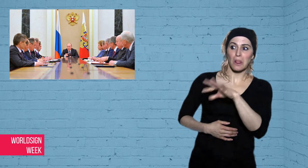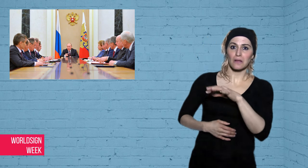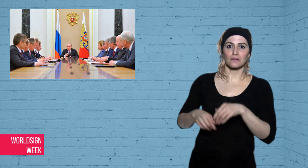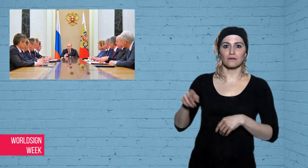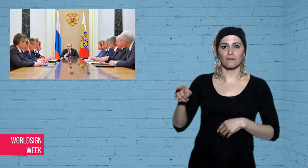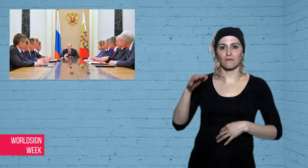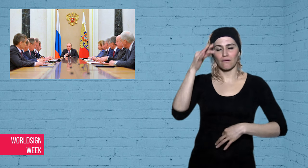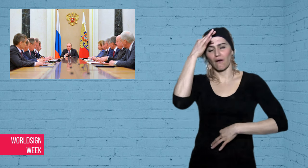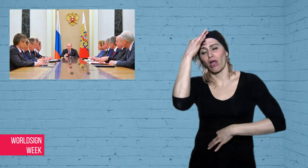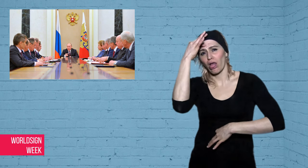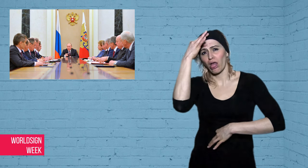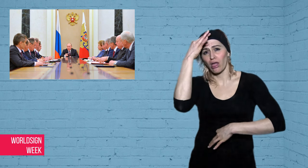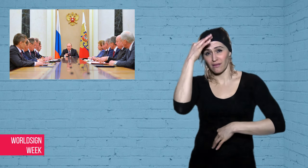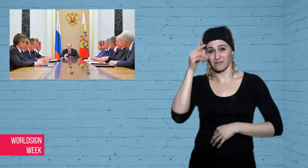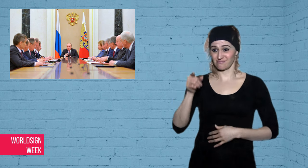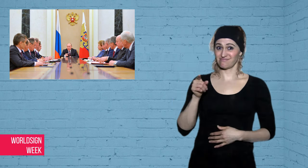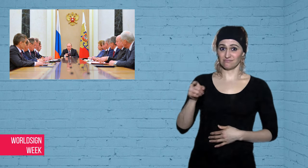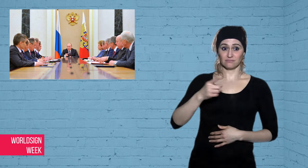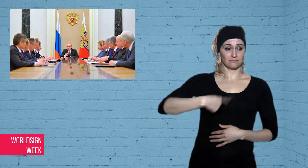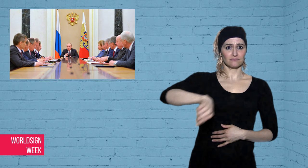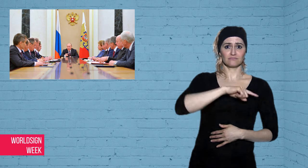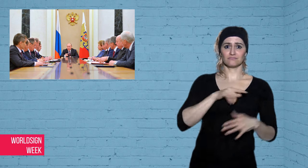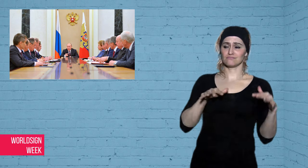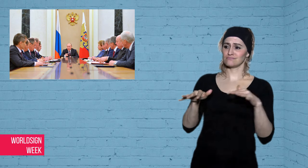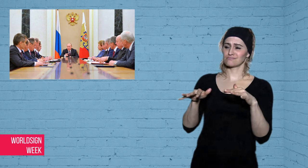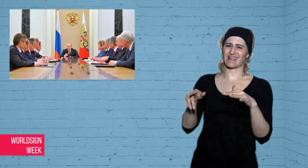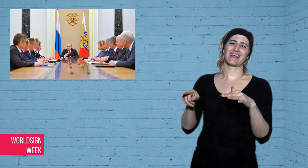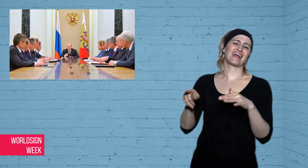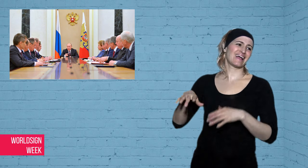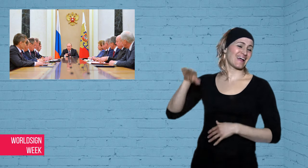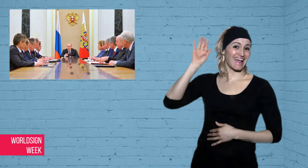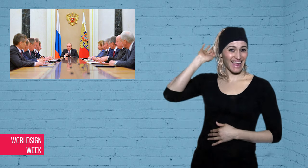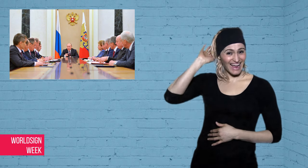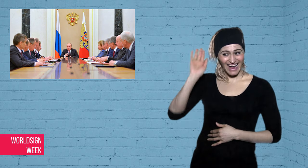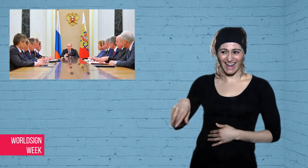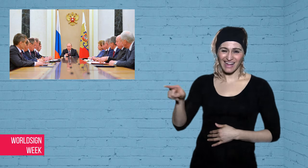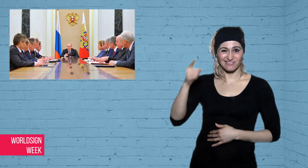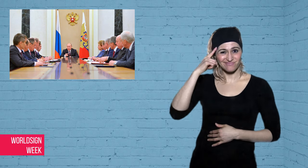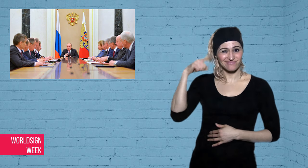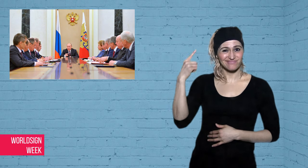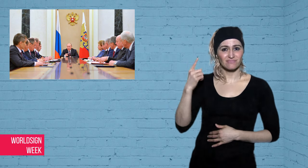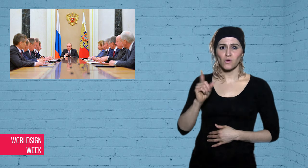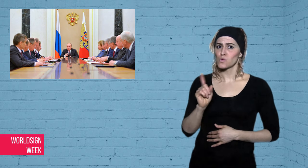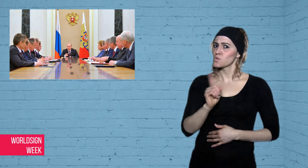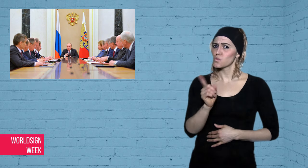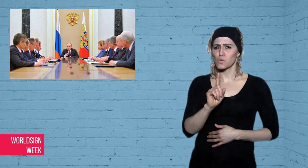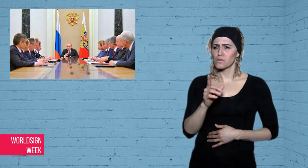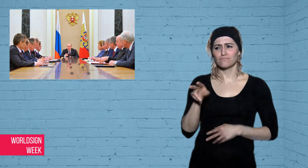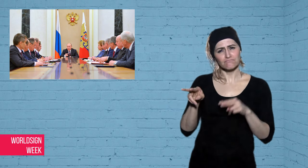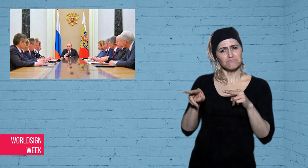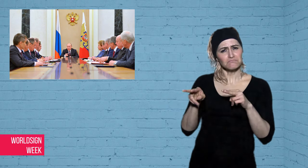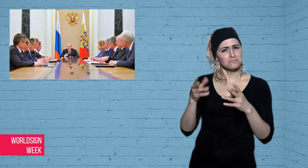completely refuted because of Russia’s